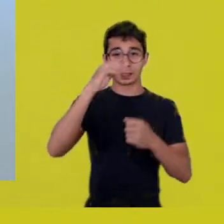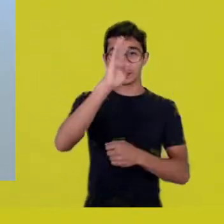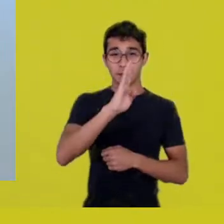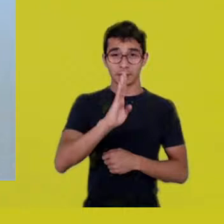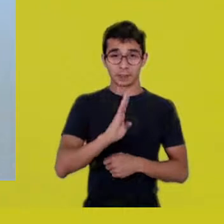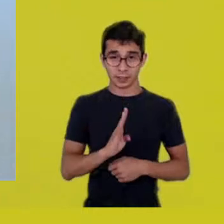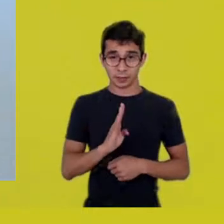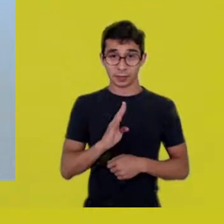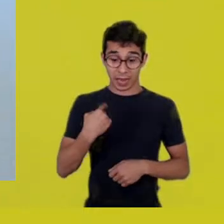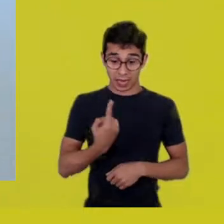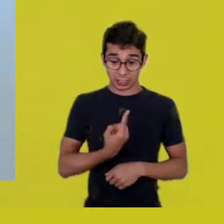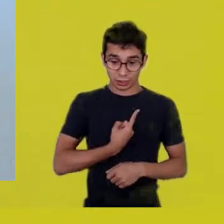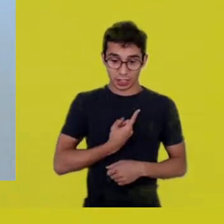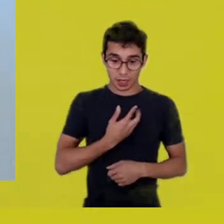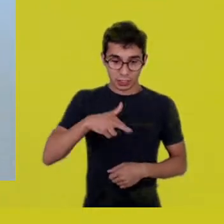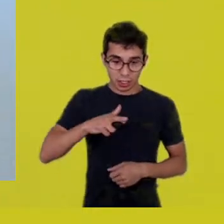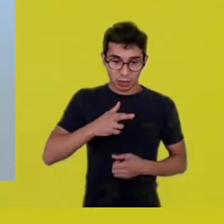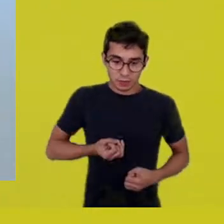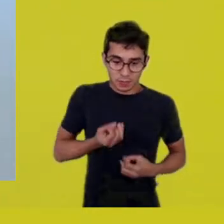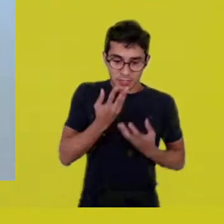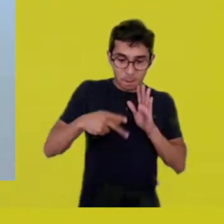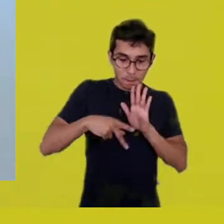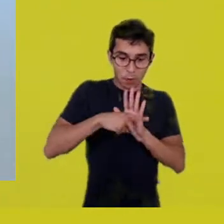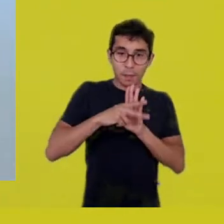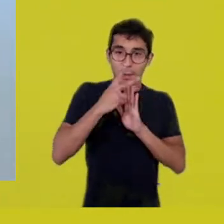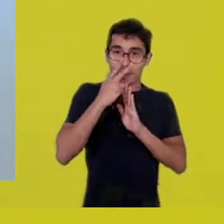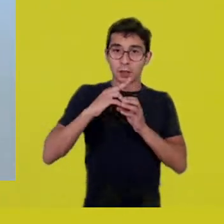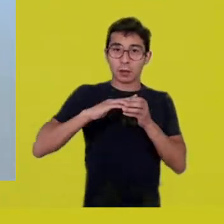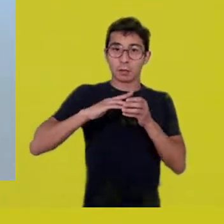The idea that we are Catholic has lasted a long time,